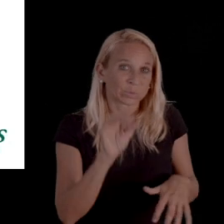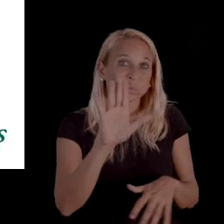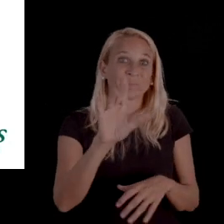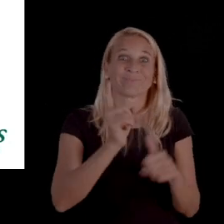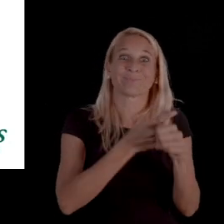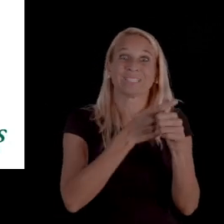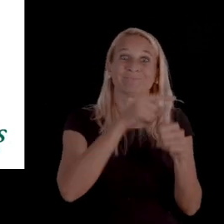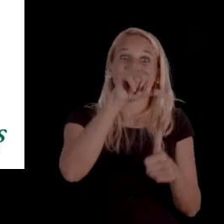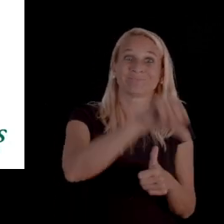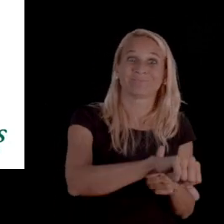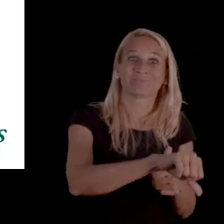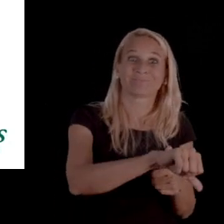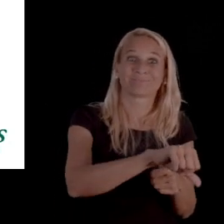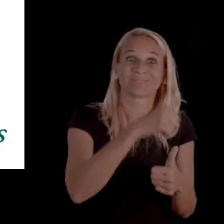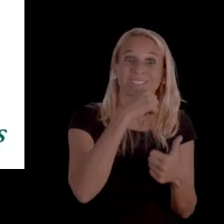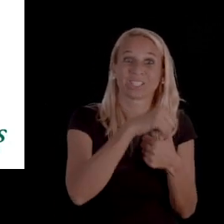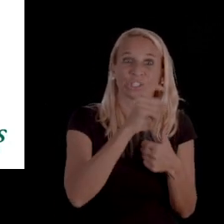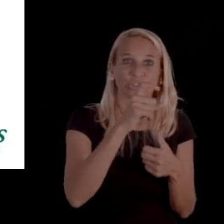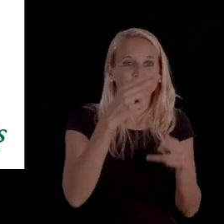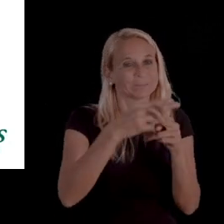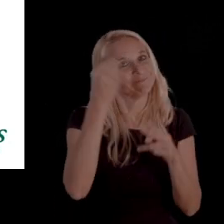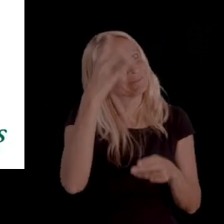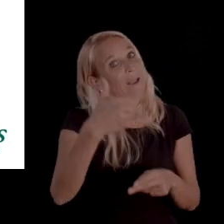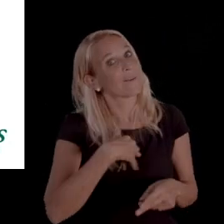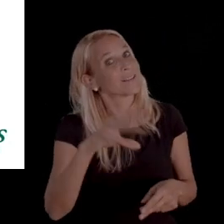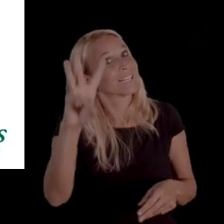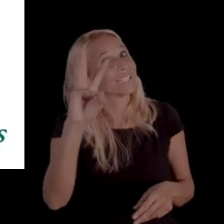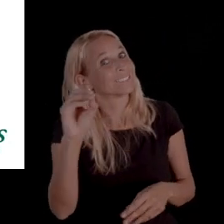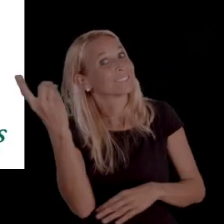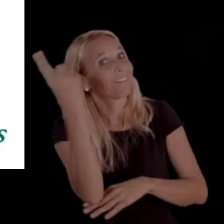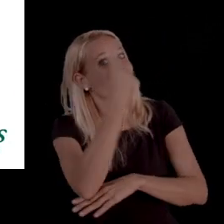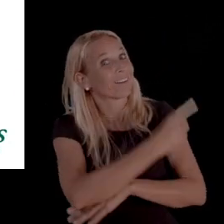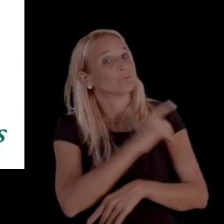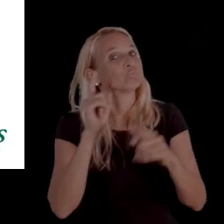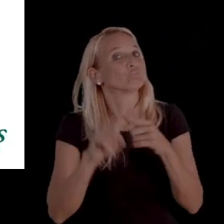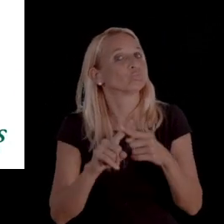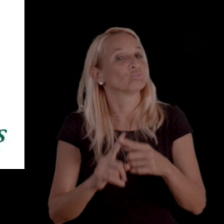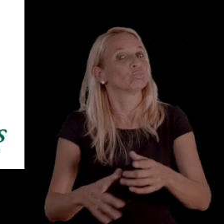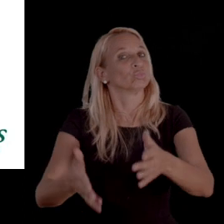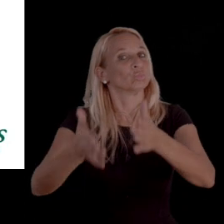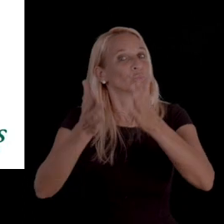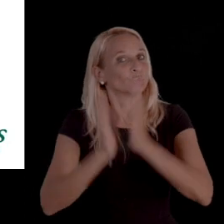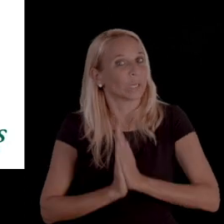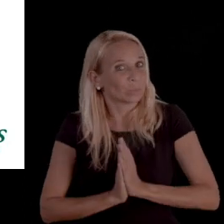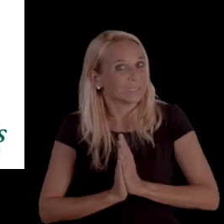So, your initial denial notice, it should be mentioned that you have 60 days